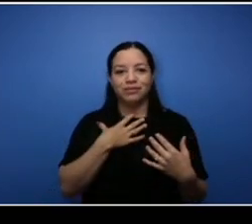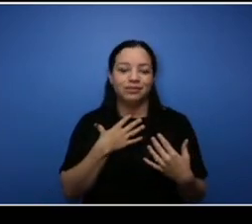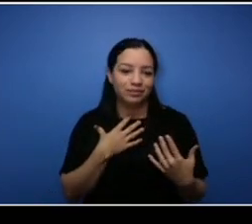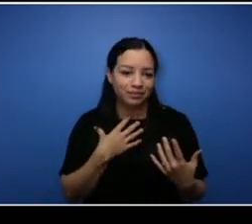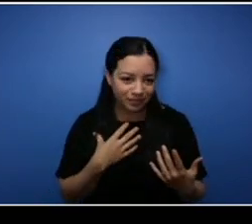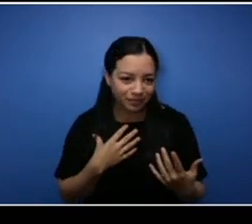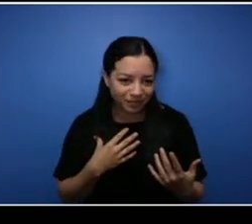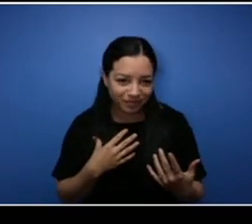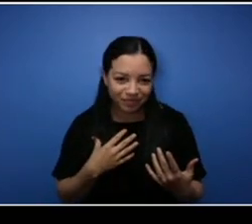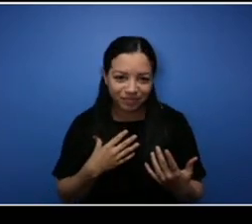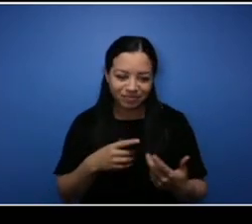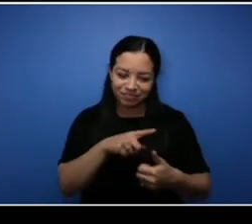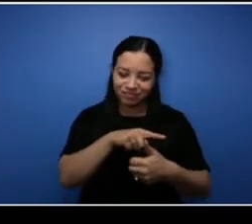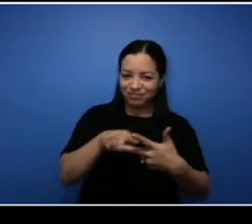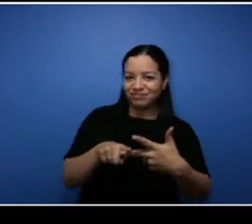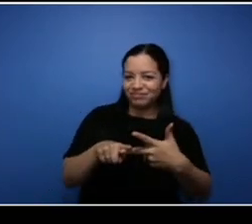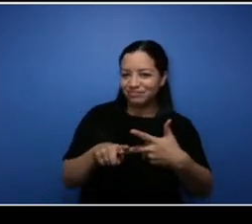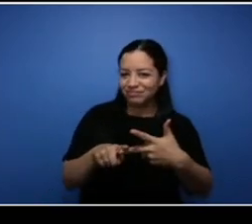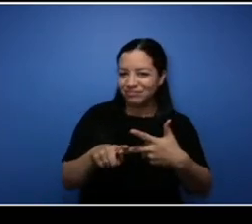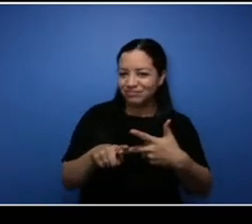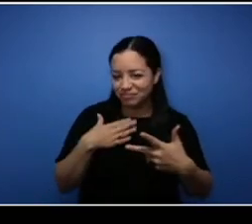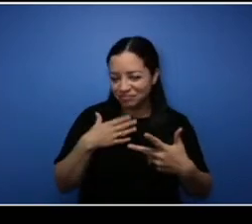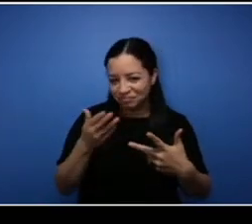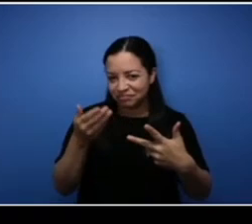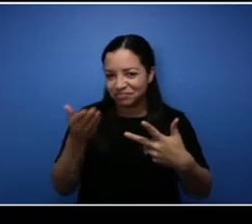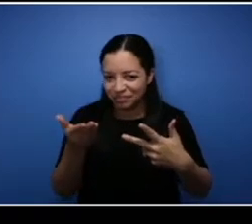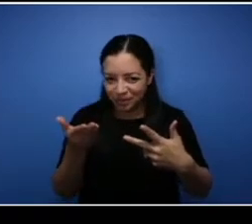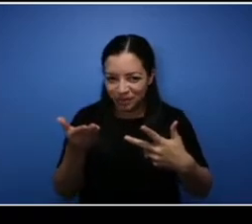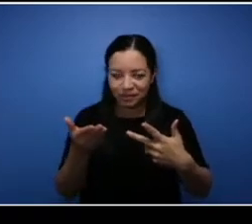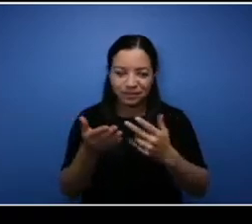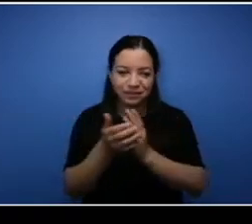those are probably the things that I would say as far as you know essential skills that